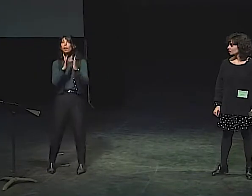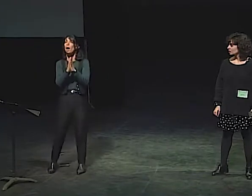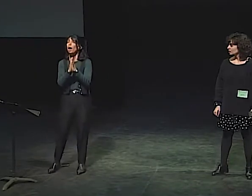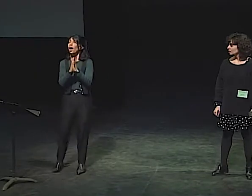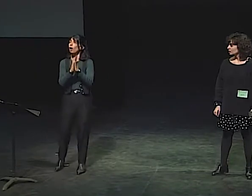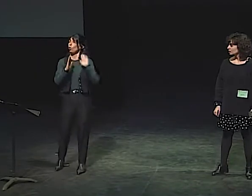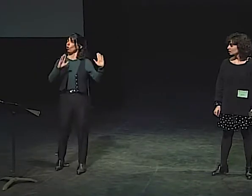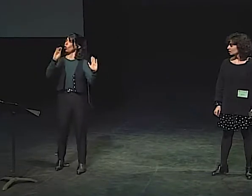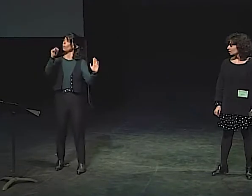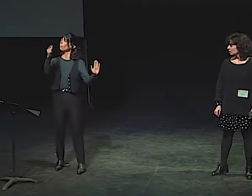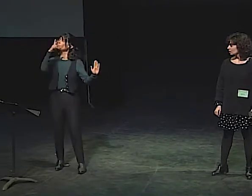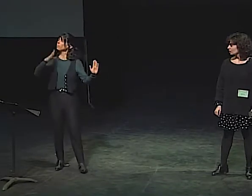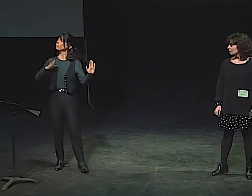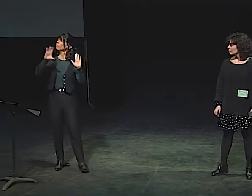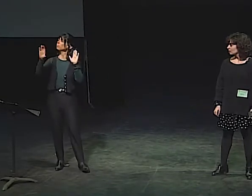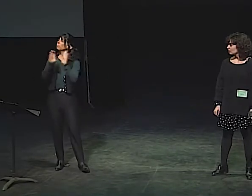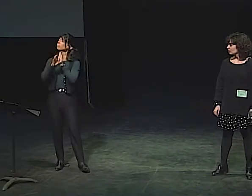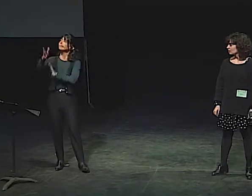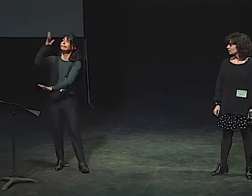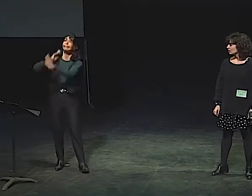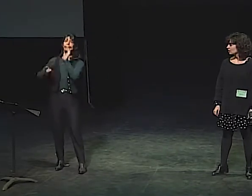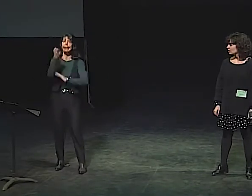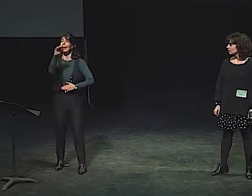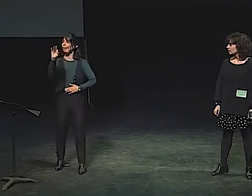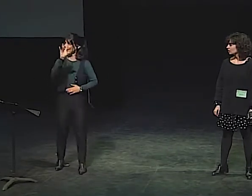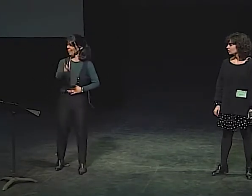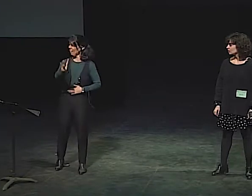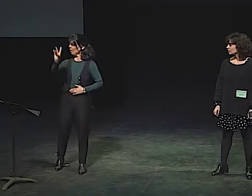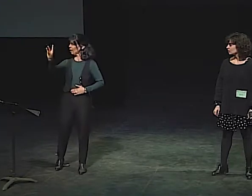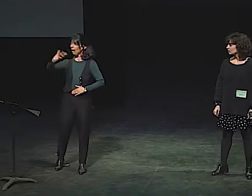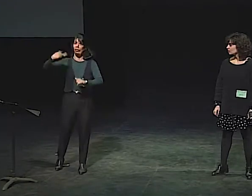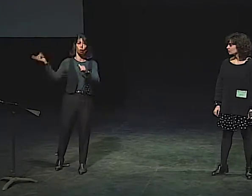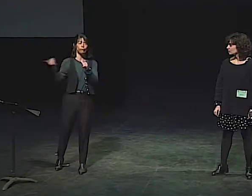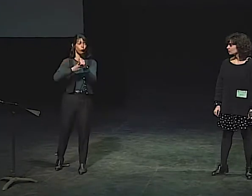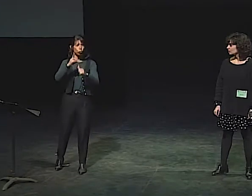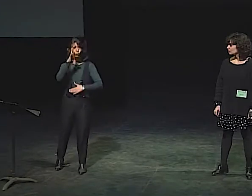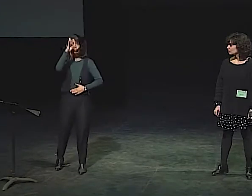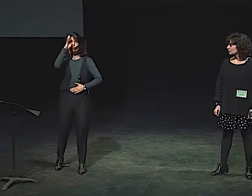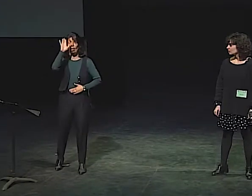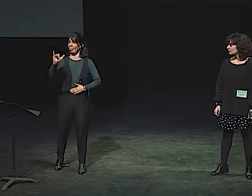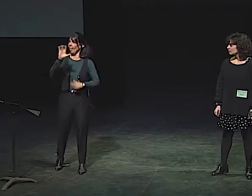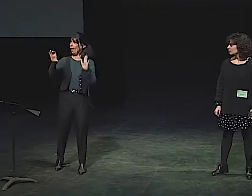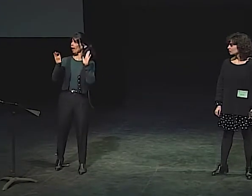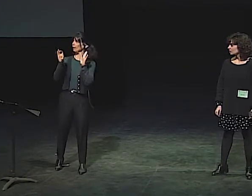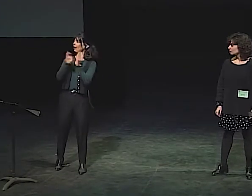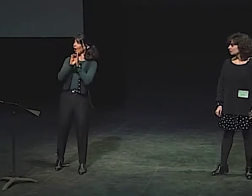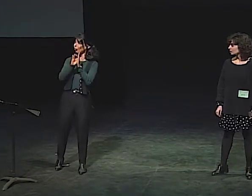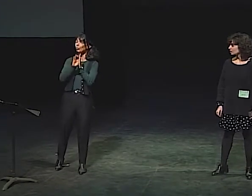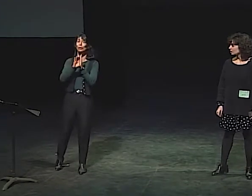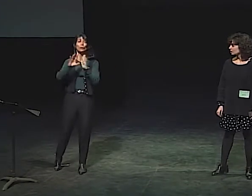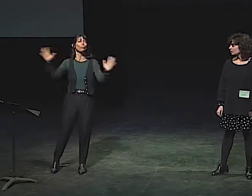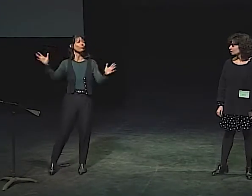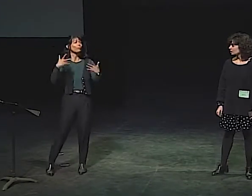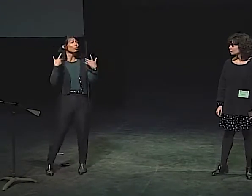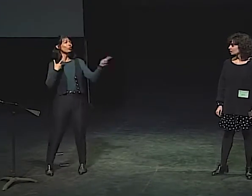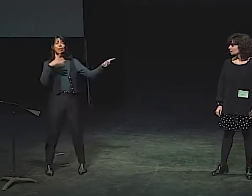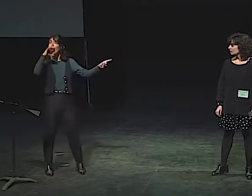AND IF YOU DON'T MIND IF I ASK YOU QUESTIONS. THE BAG LADY'S CHARACTER WAS STARTED BACK IN 1977.